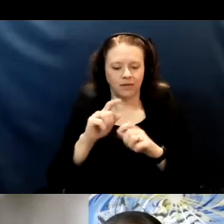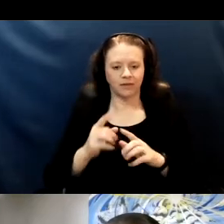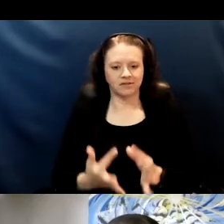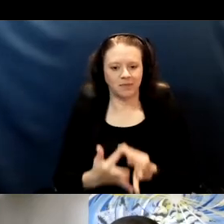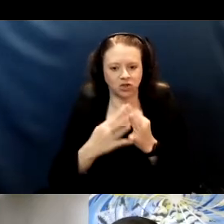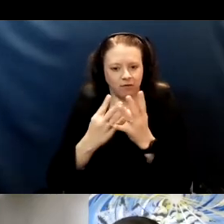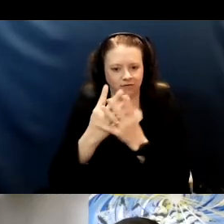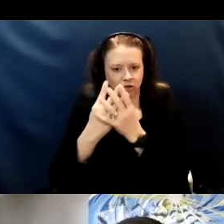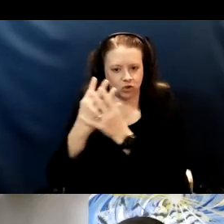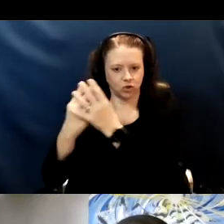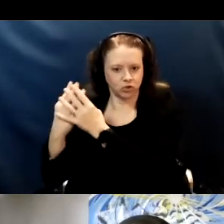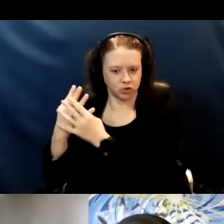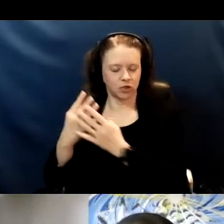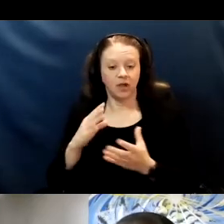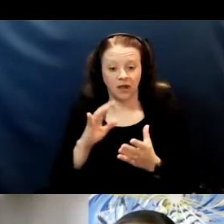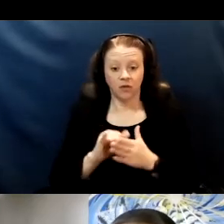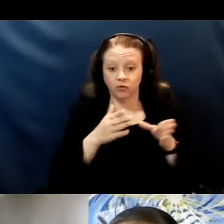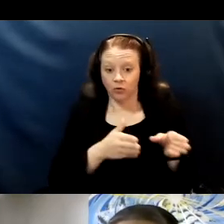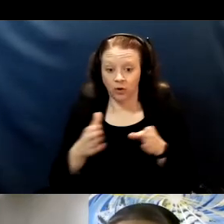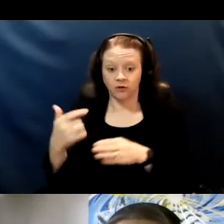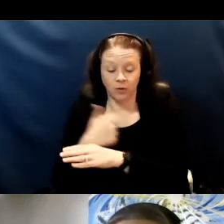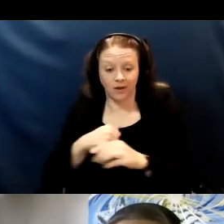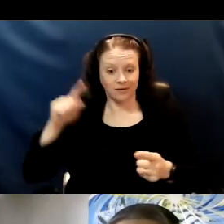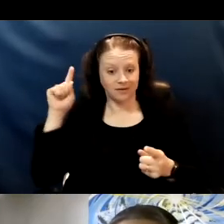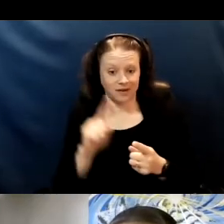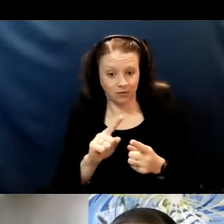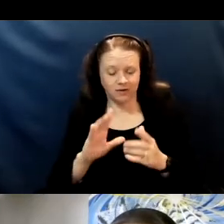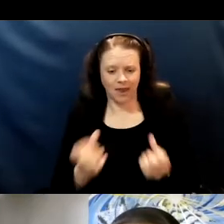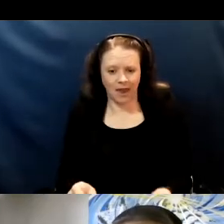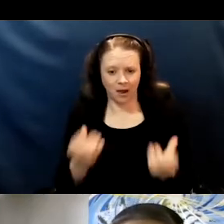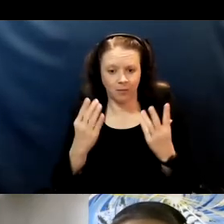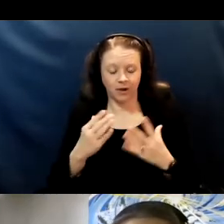that we can decrease how many respiratory particles are existing in the air